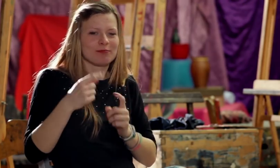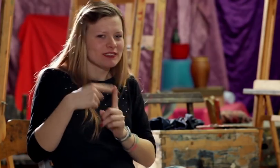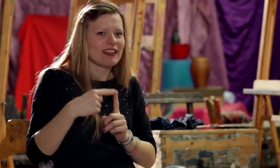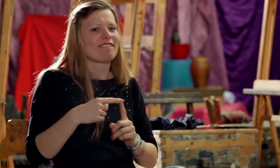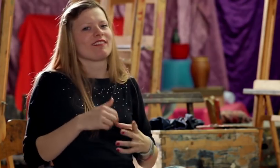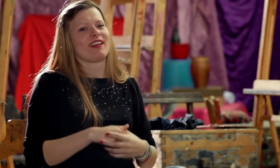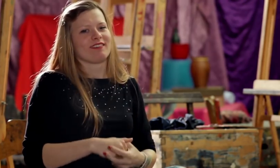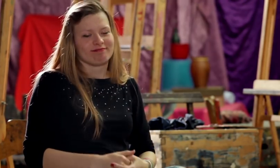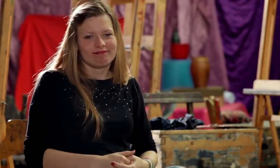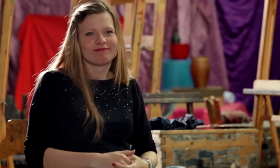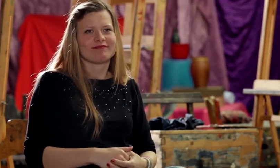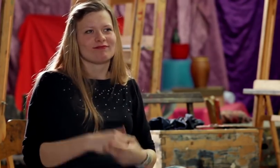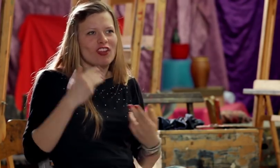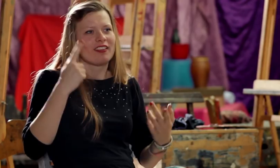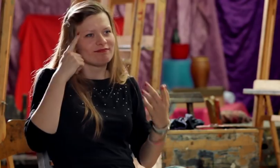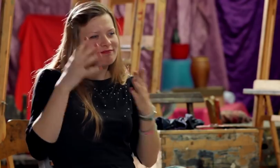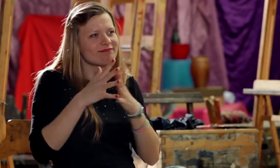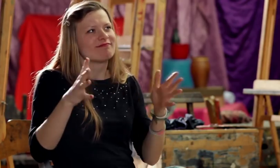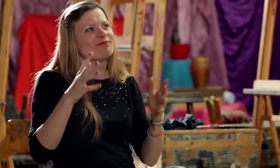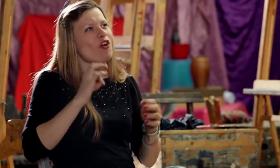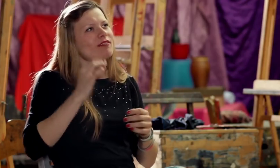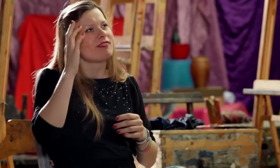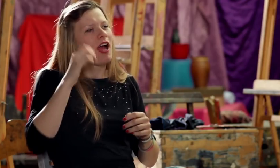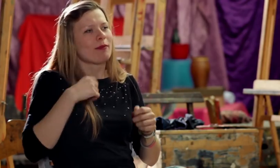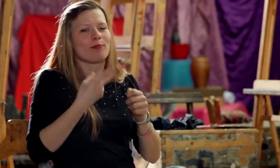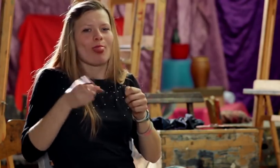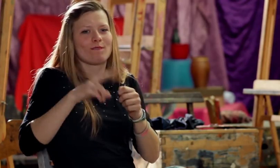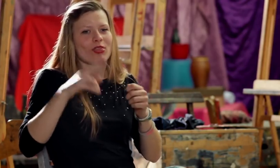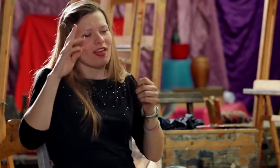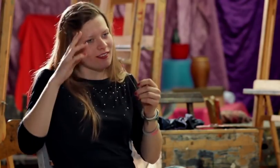it is a big advantage. This project broadened my horizons.